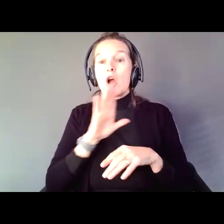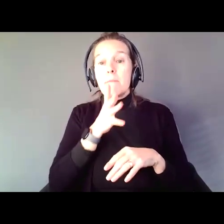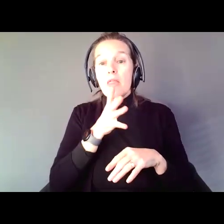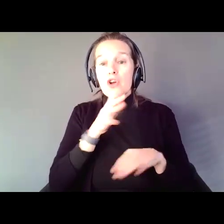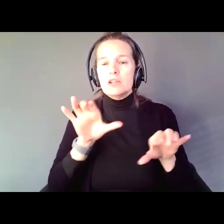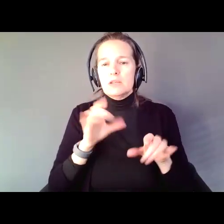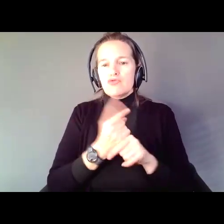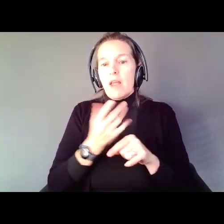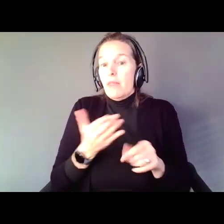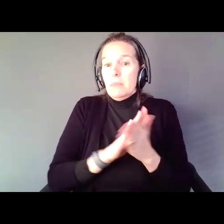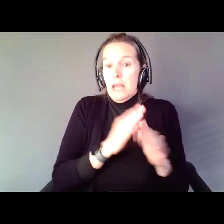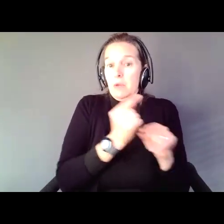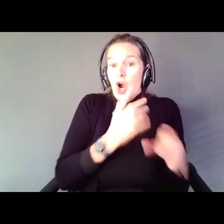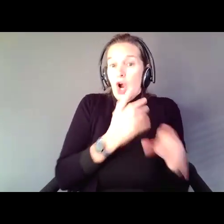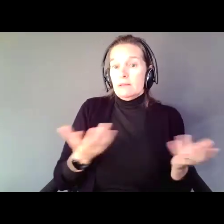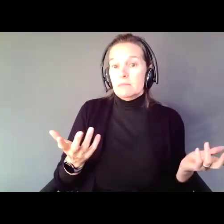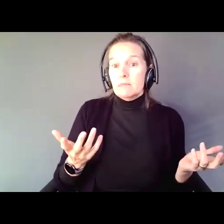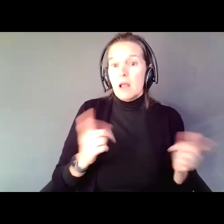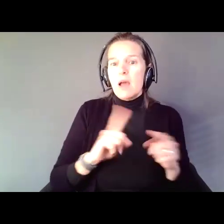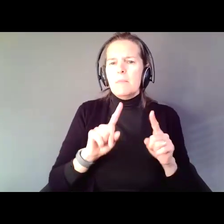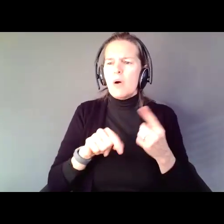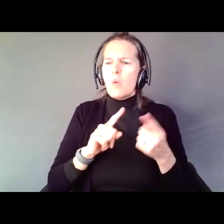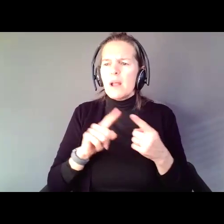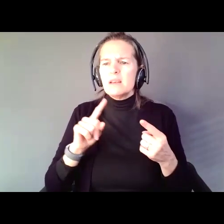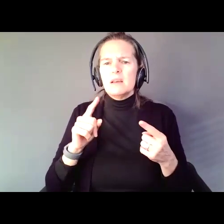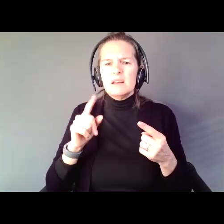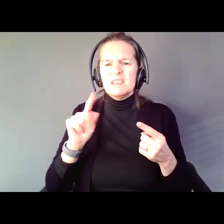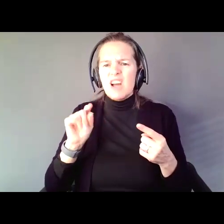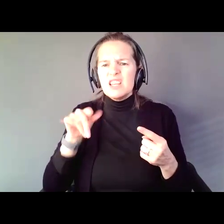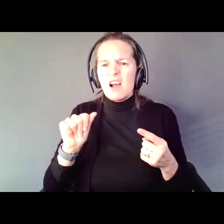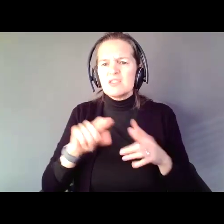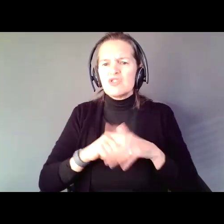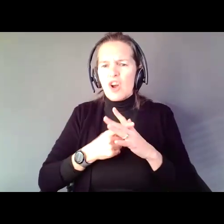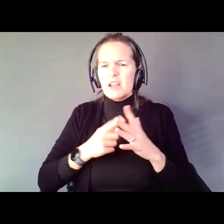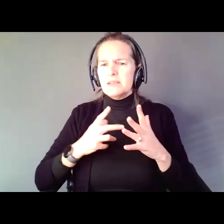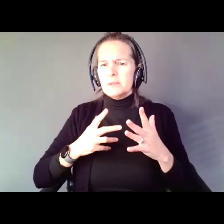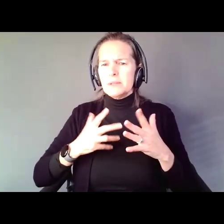became her guardian, but as Tanya began to get her faculties back, she wanted her rights back,